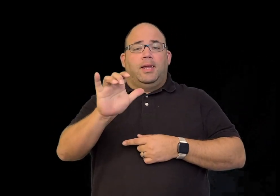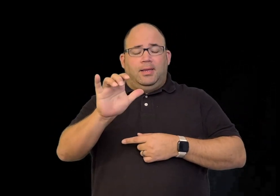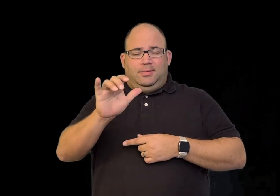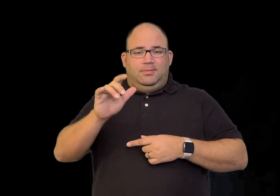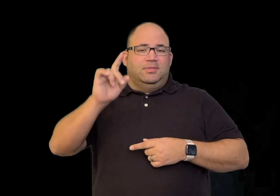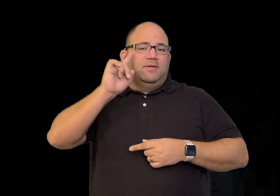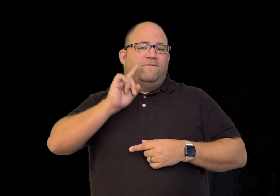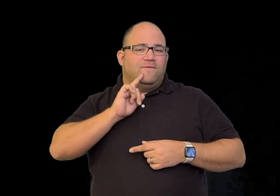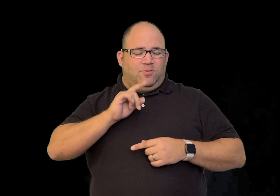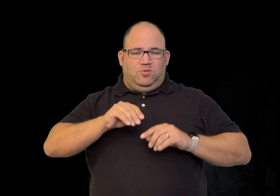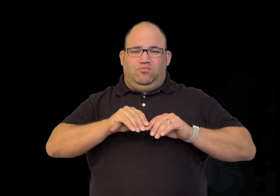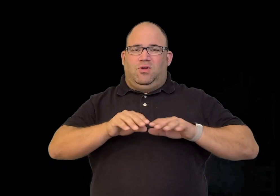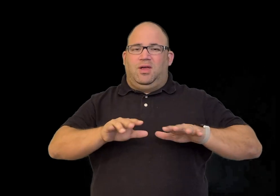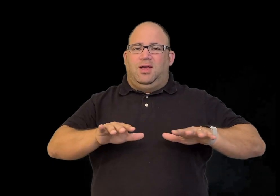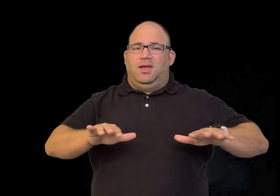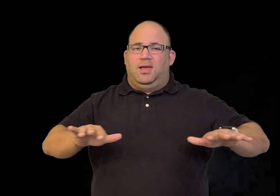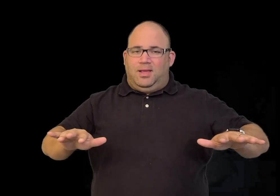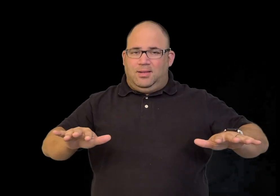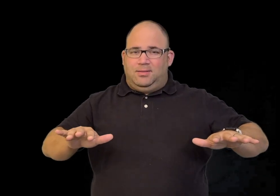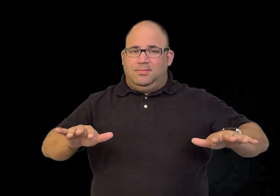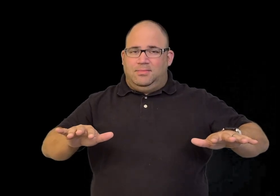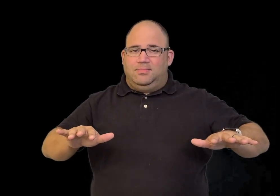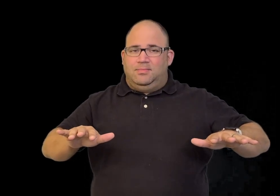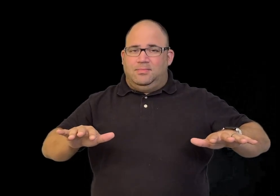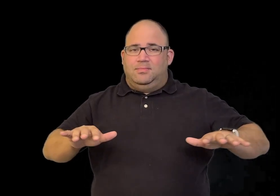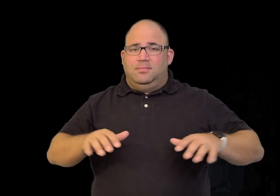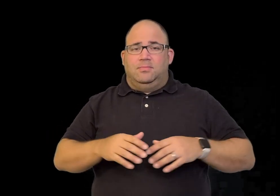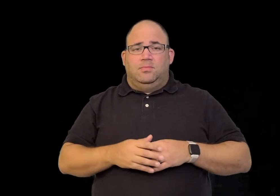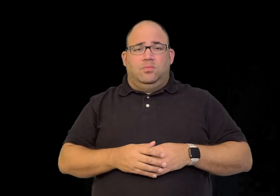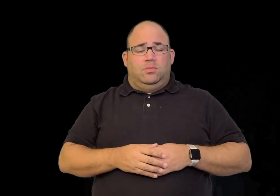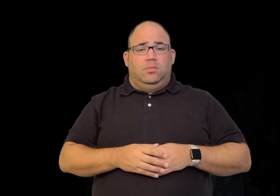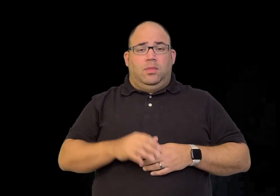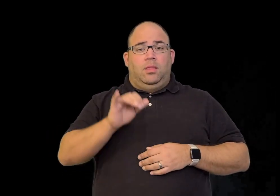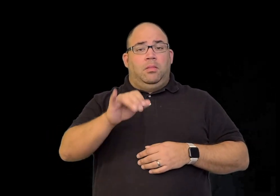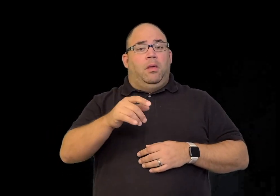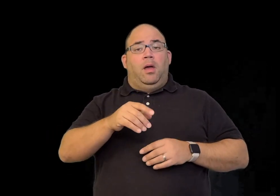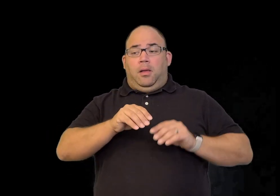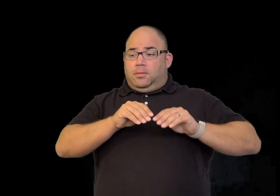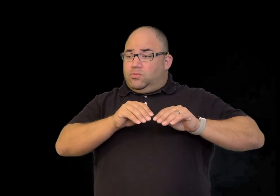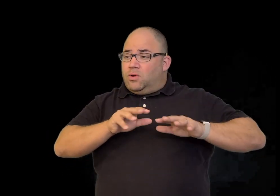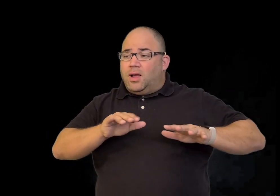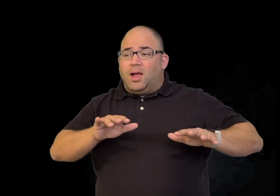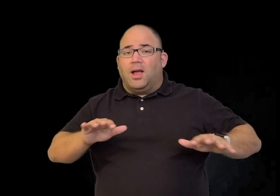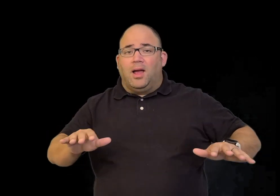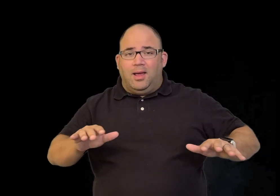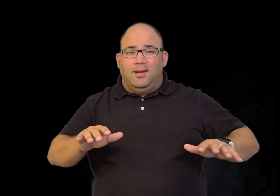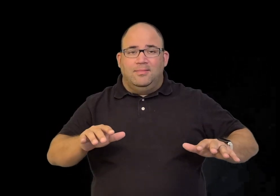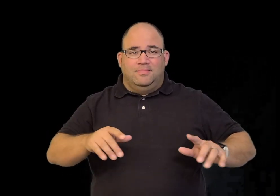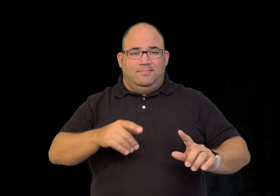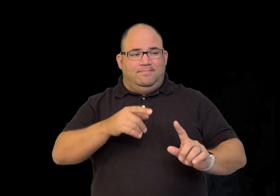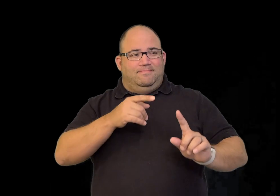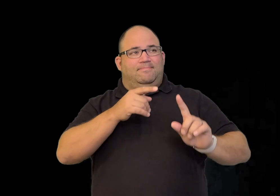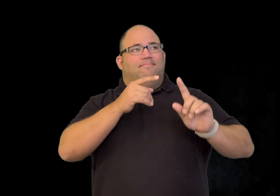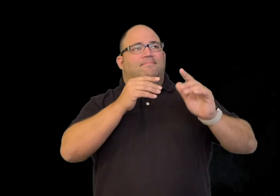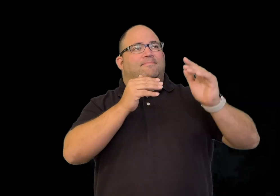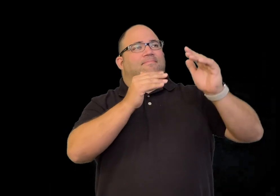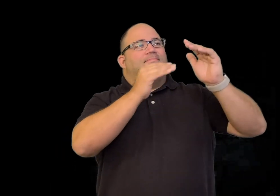Because of this their genetic deafness spread to a point, approaching the 19th century